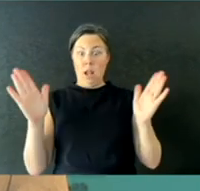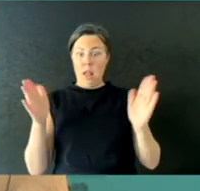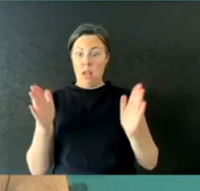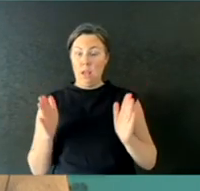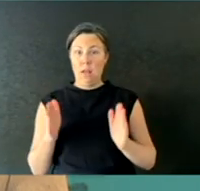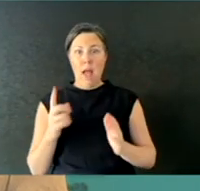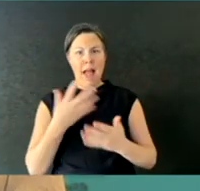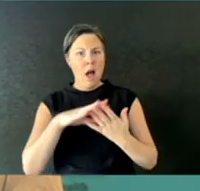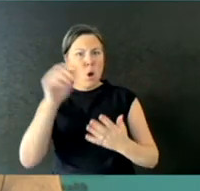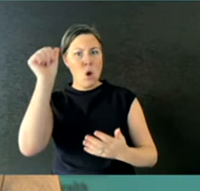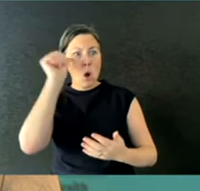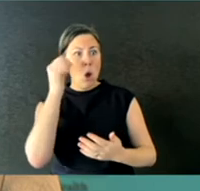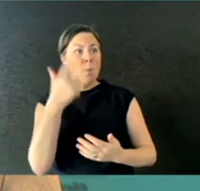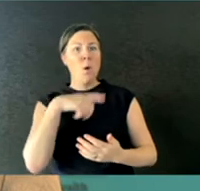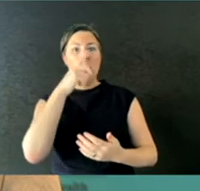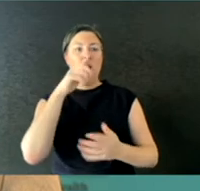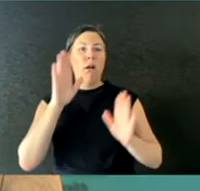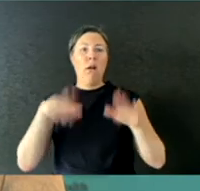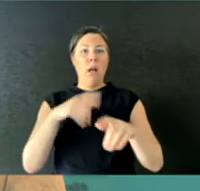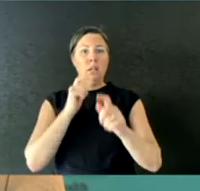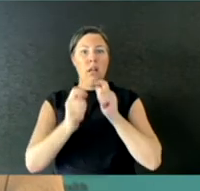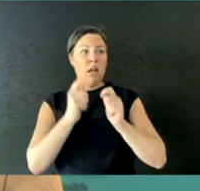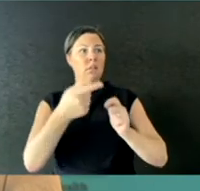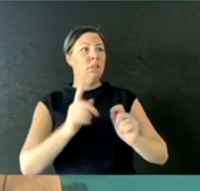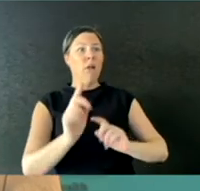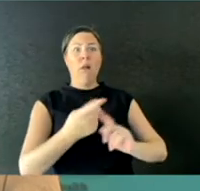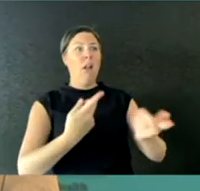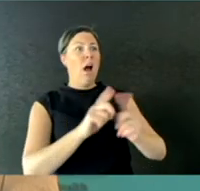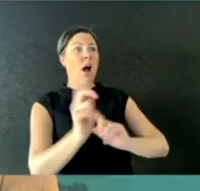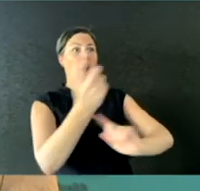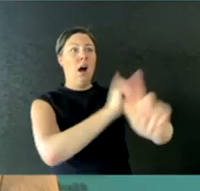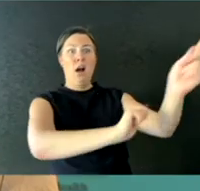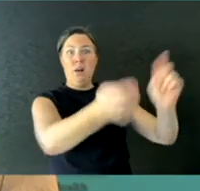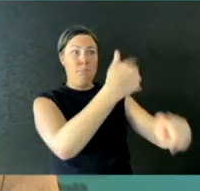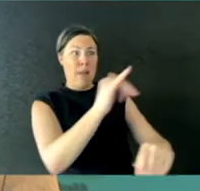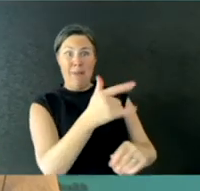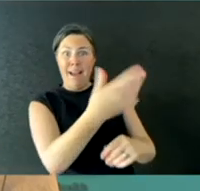think, recorded 7000 tests, and those numbers are getting quite low now.